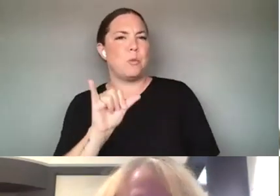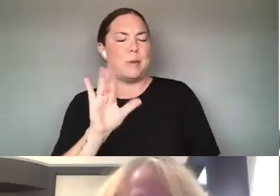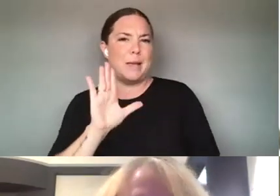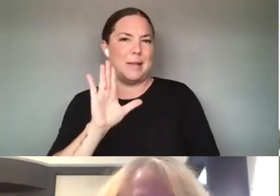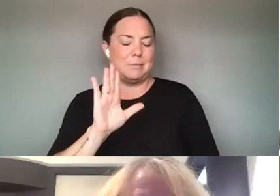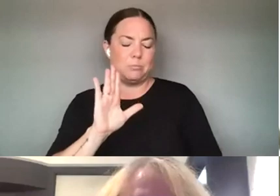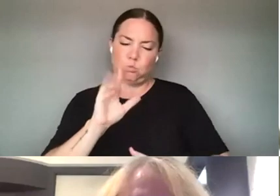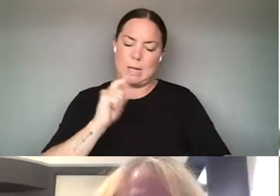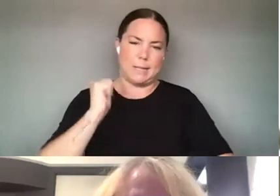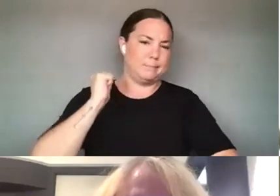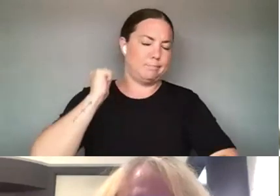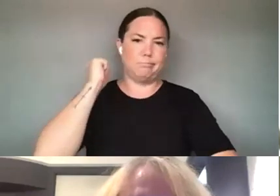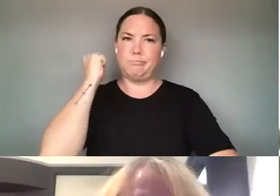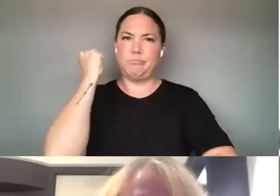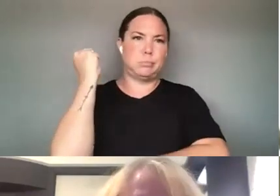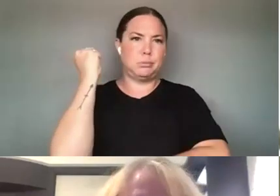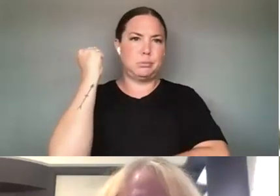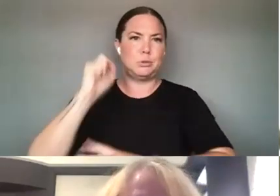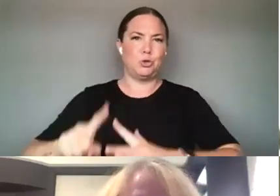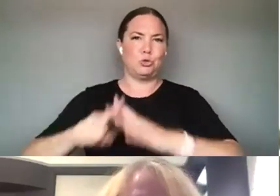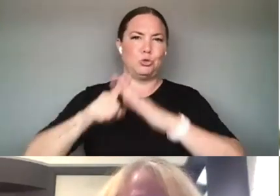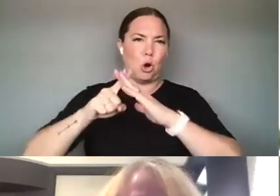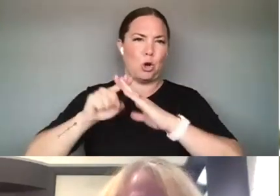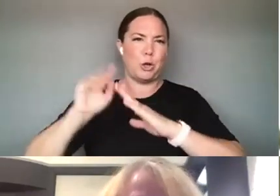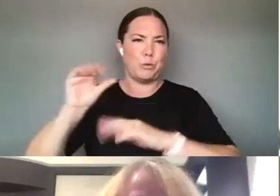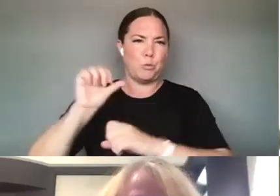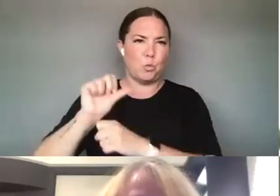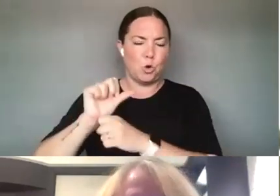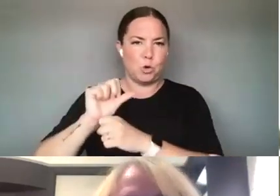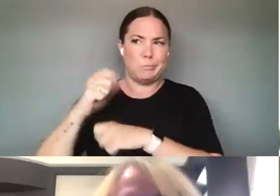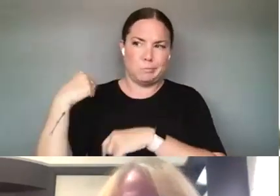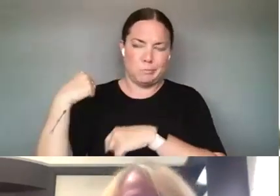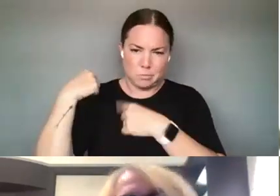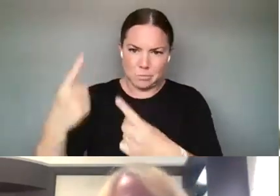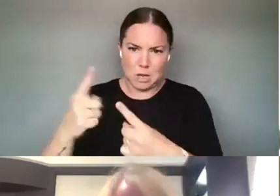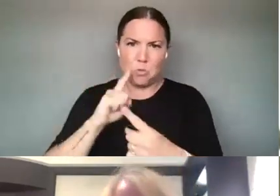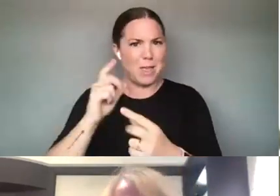WORK AT CREATIVE CAPITAL AND JUST AN HONOR TO BE, YOU KNOW, SHARING A SCREEN WITH YOU RUBY.